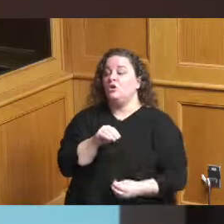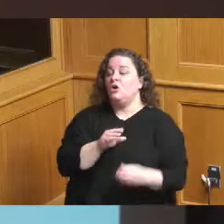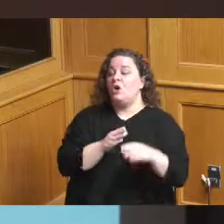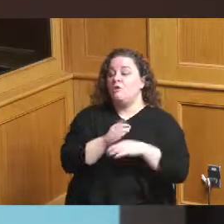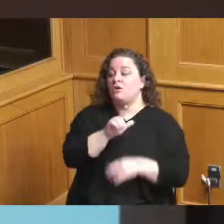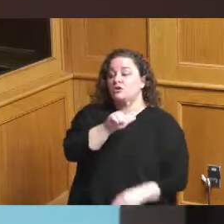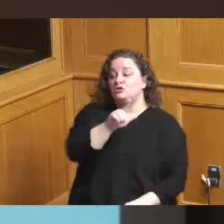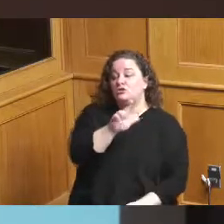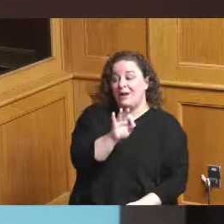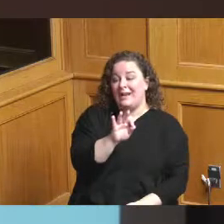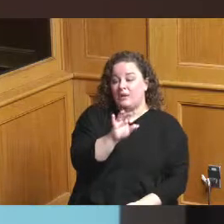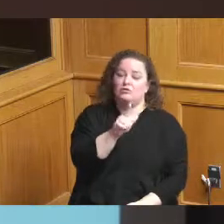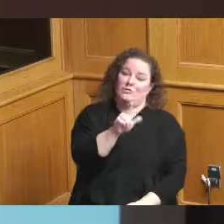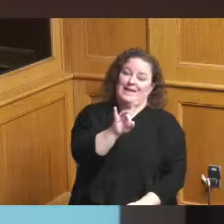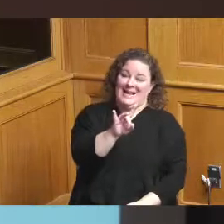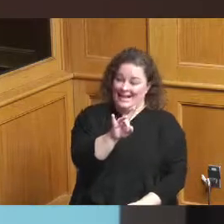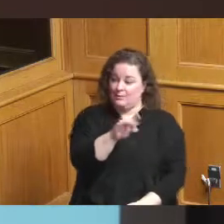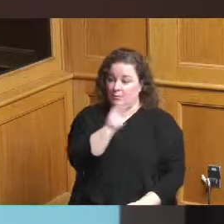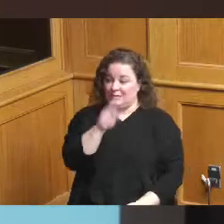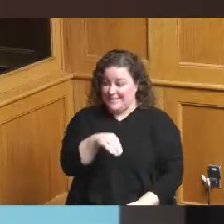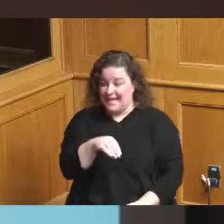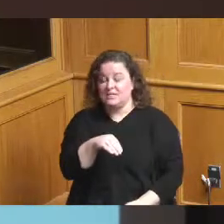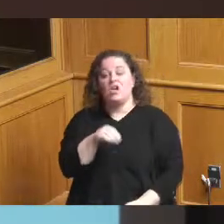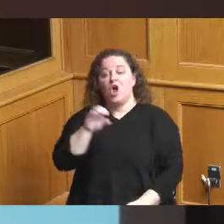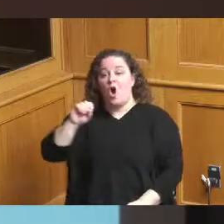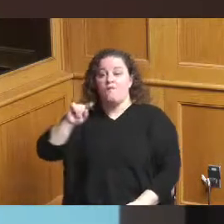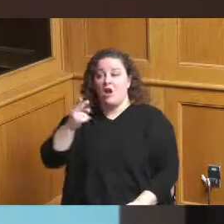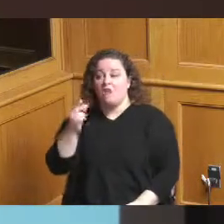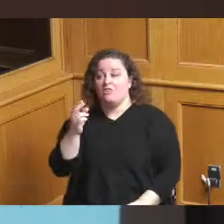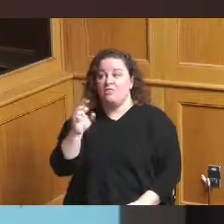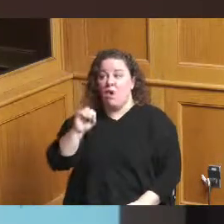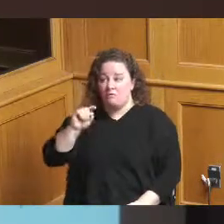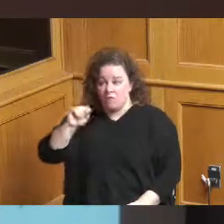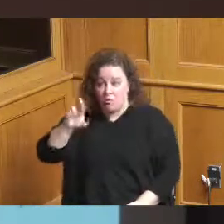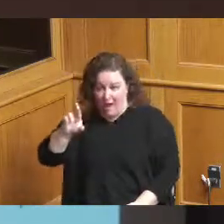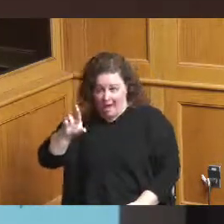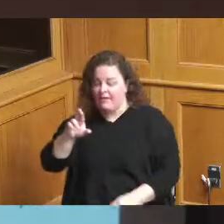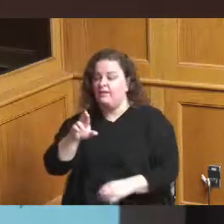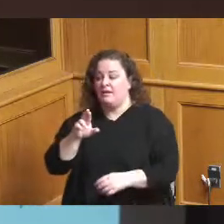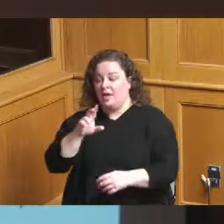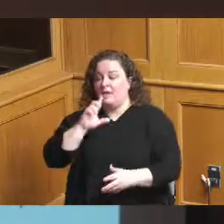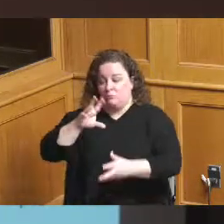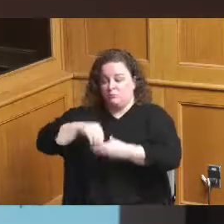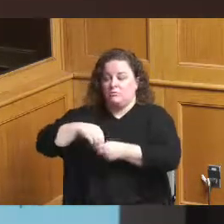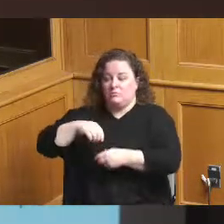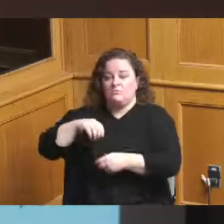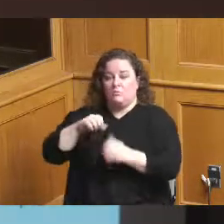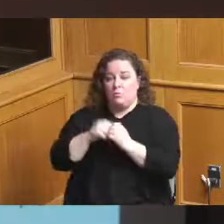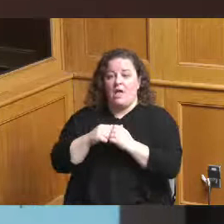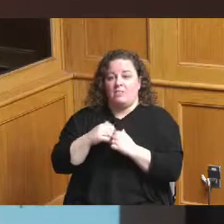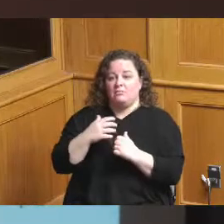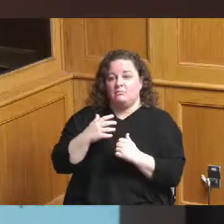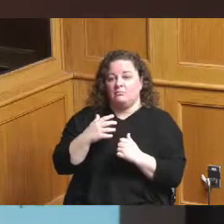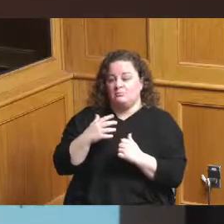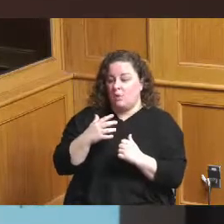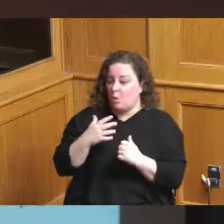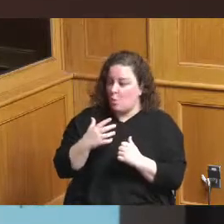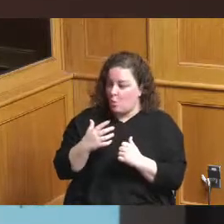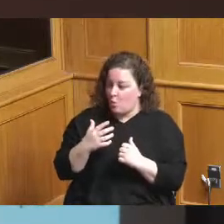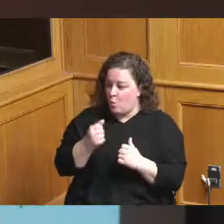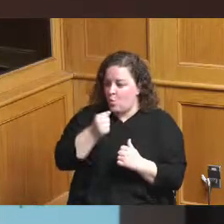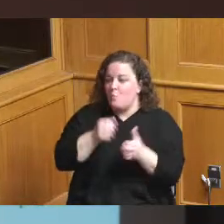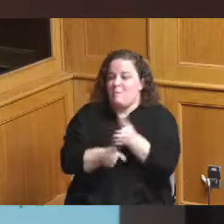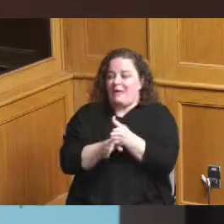we've really made this a focus over the last few years we also this is potentially relevant to the